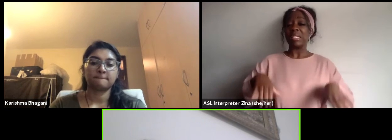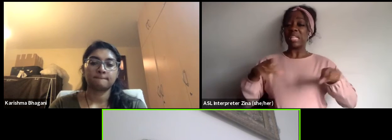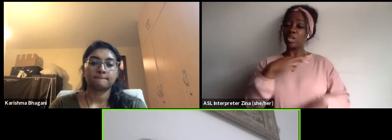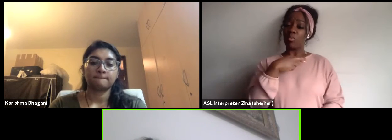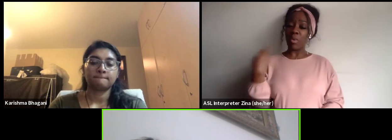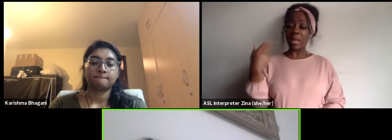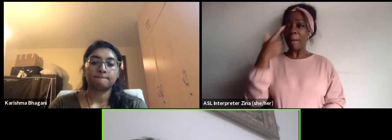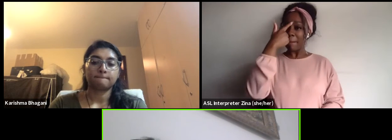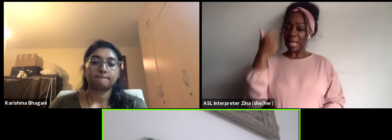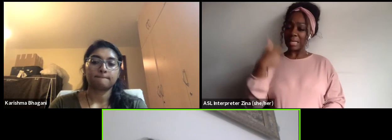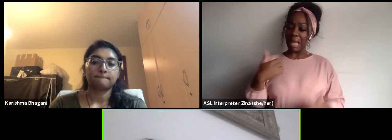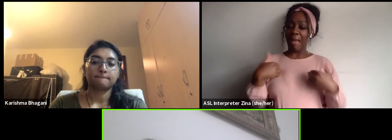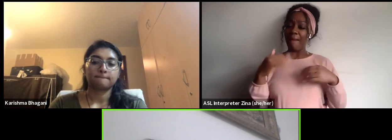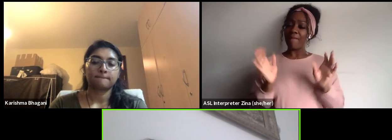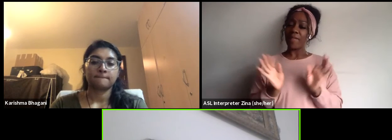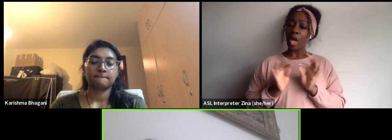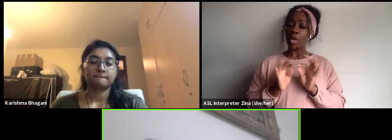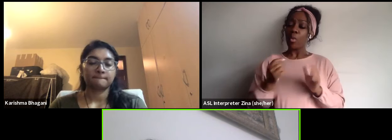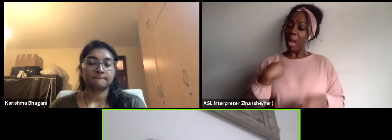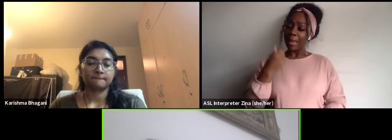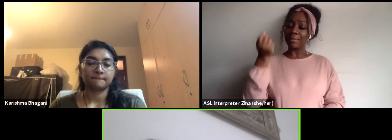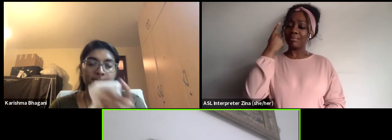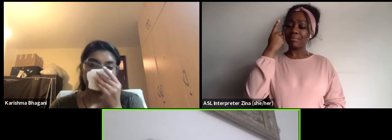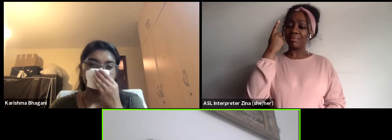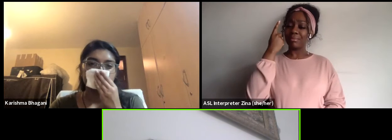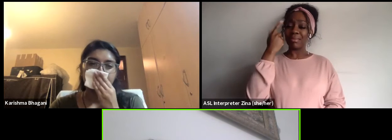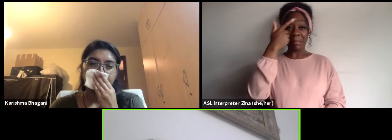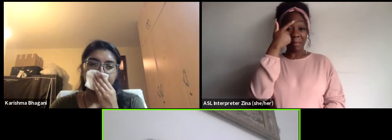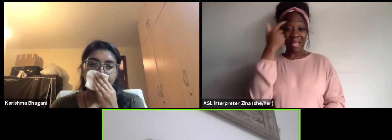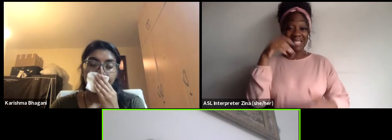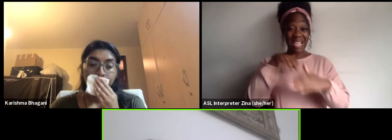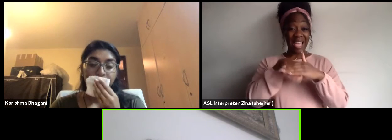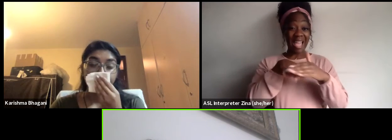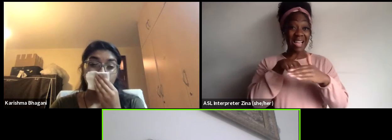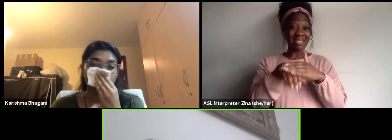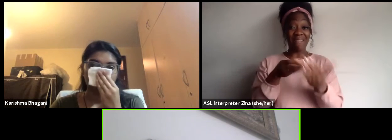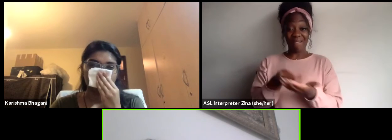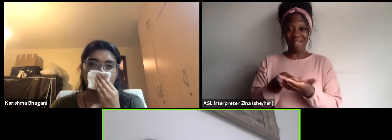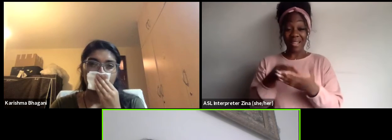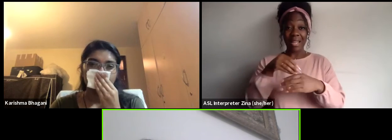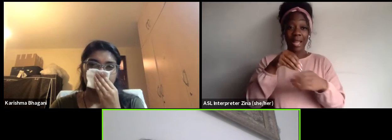and already understand because access or funding art and culture it's a human right.